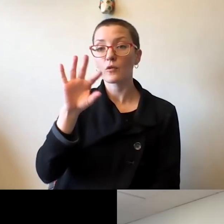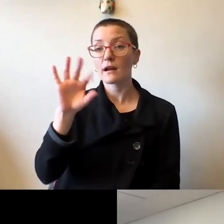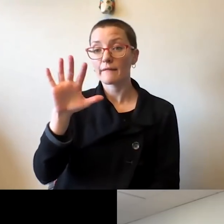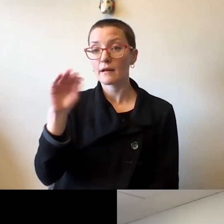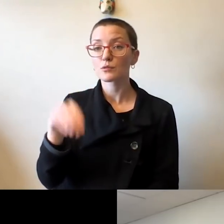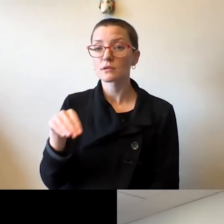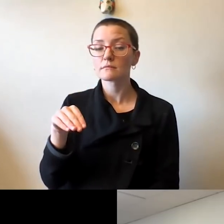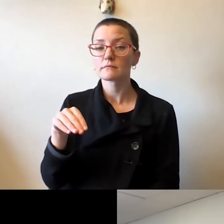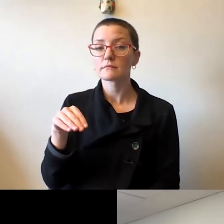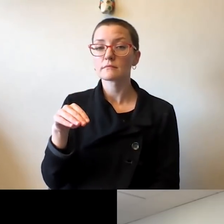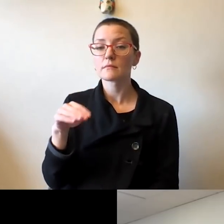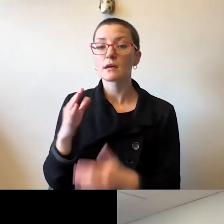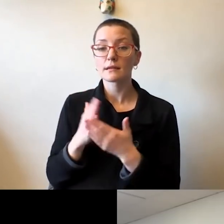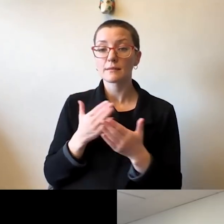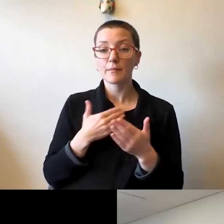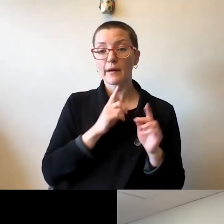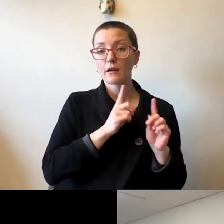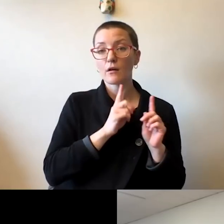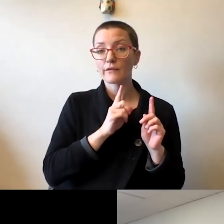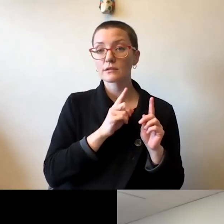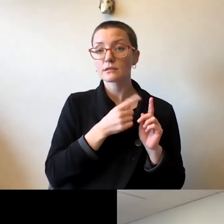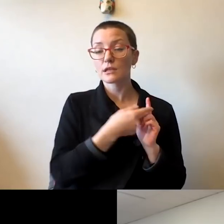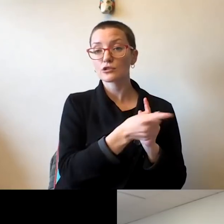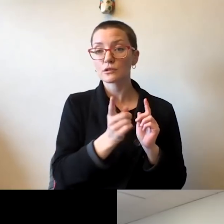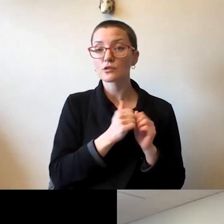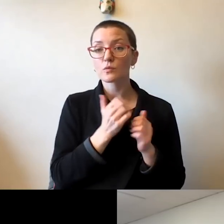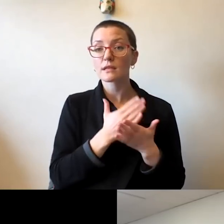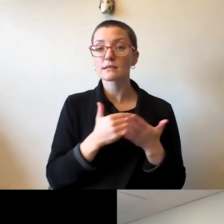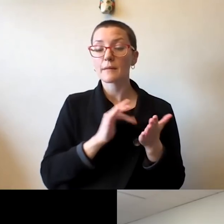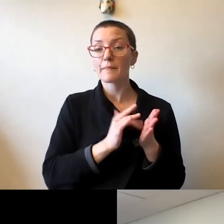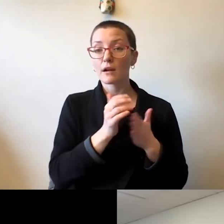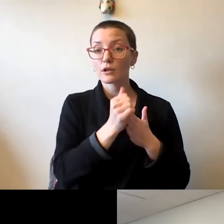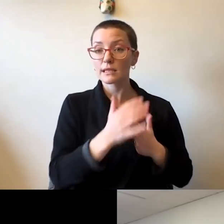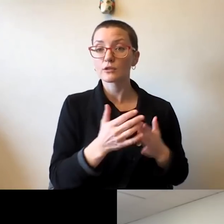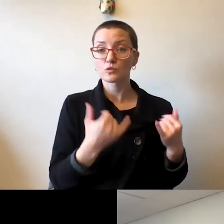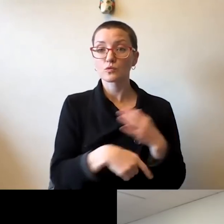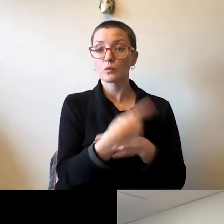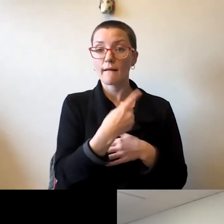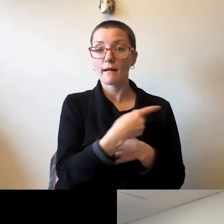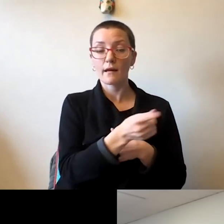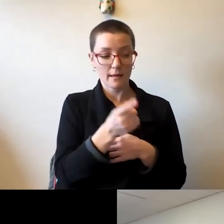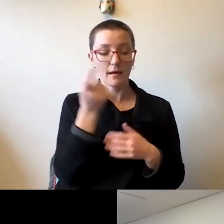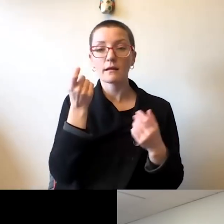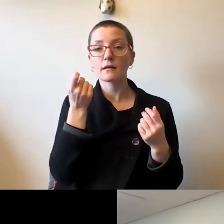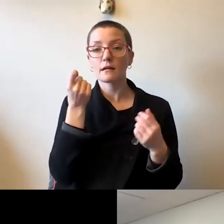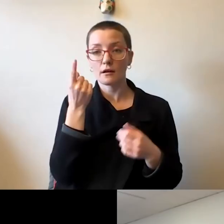And in some of my conversations to with some medical leaders today, understand that there's probably going to be a third one